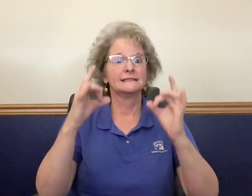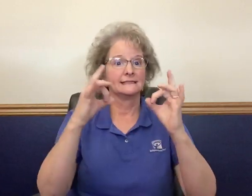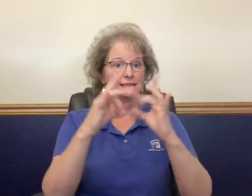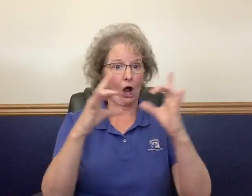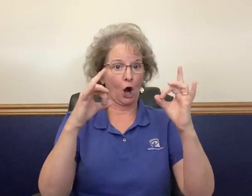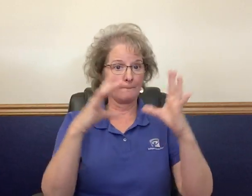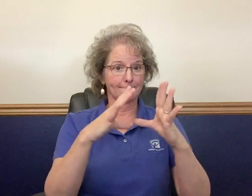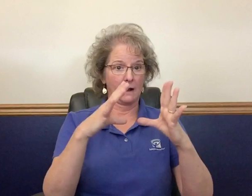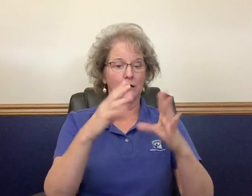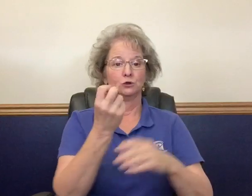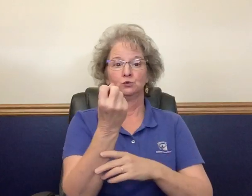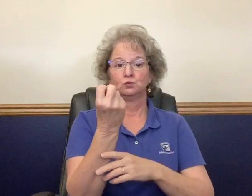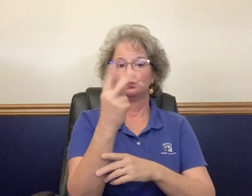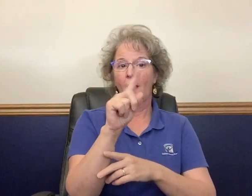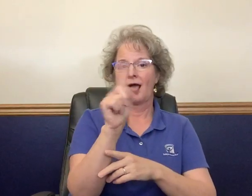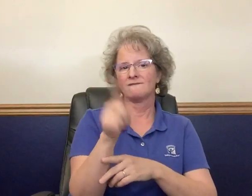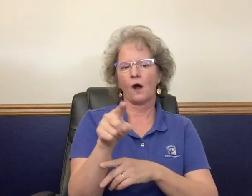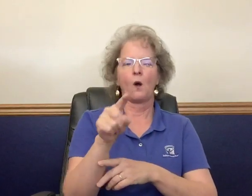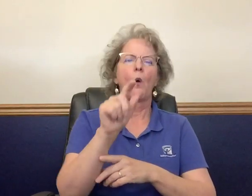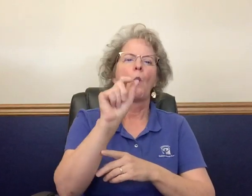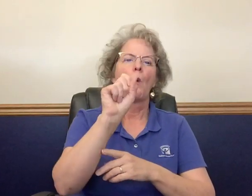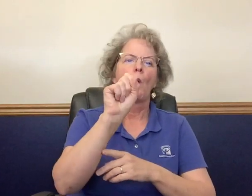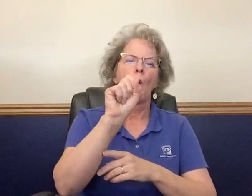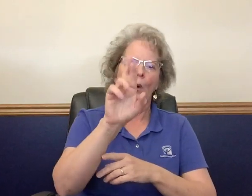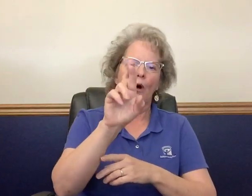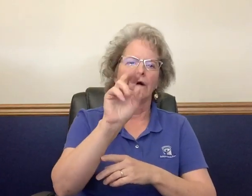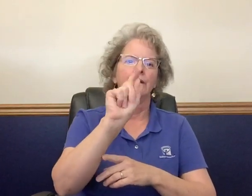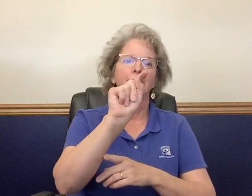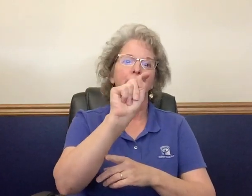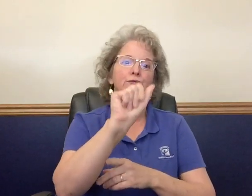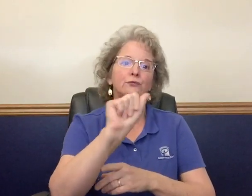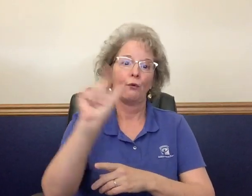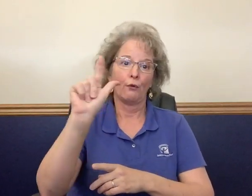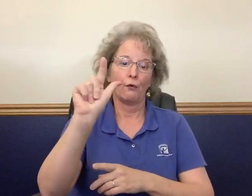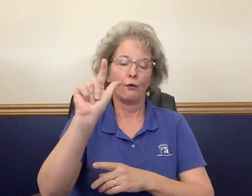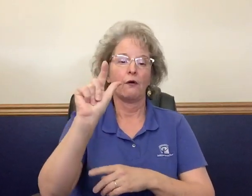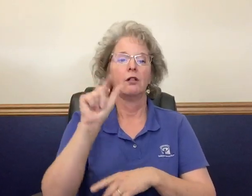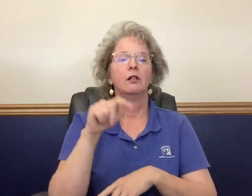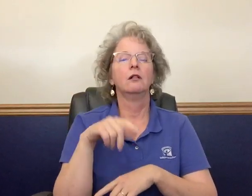at Starbuck with 12 oz or tall